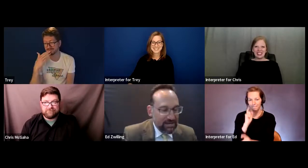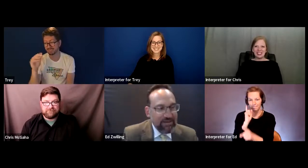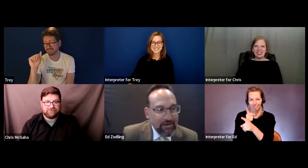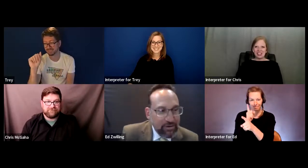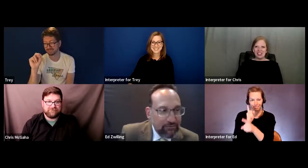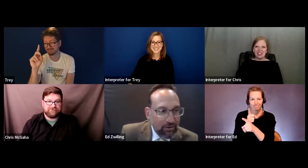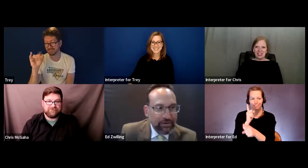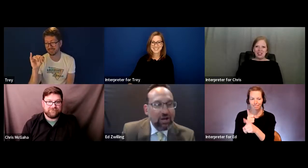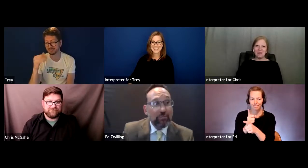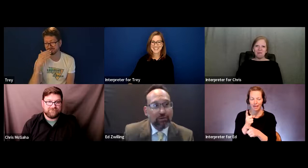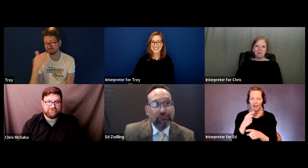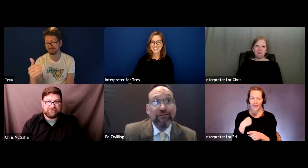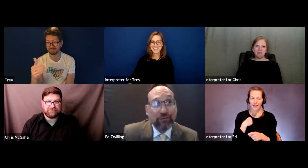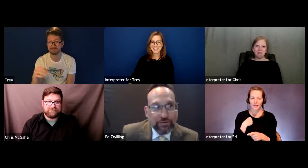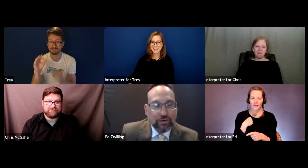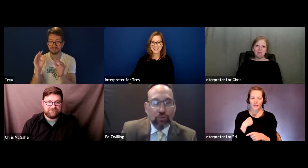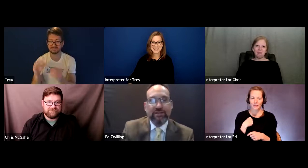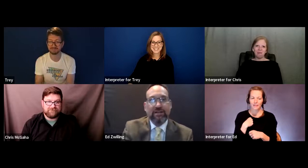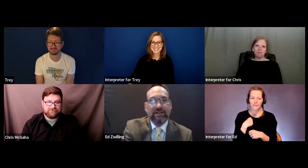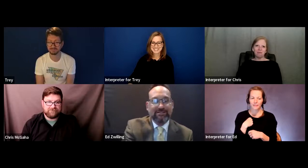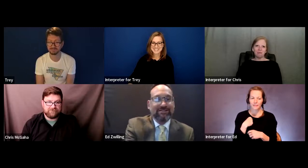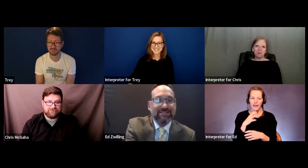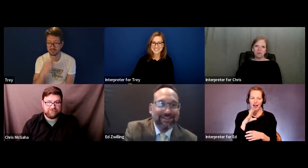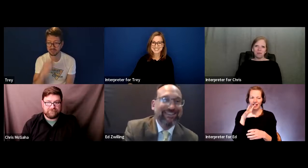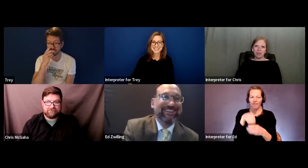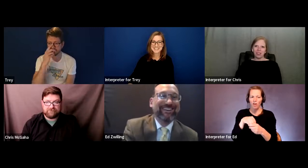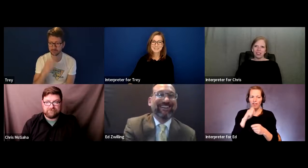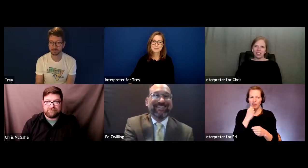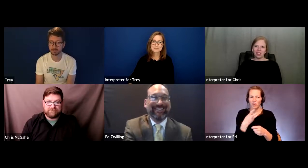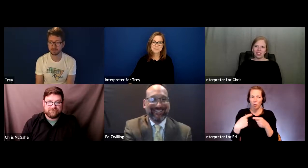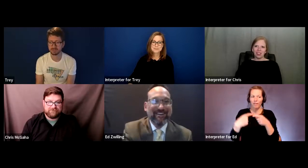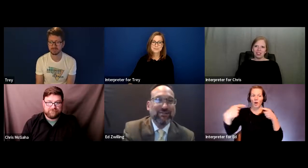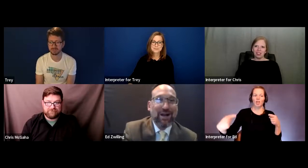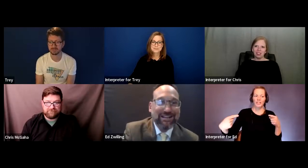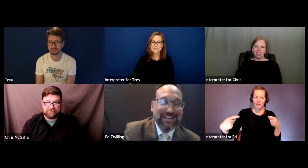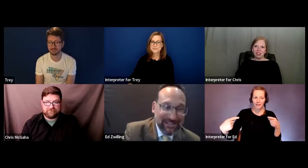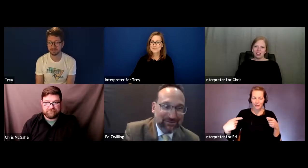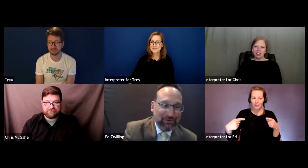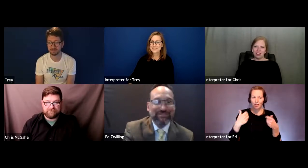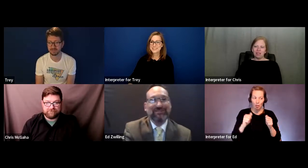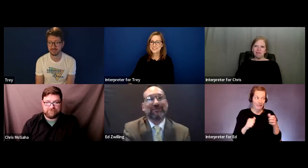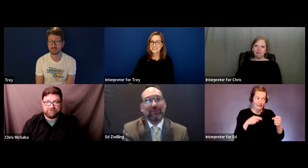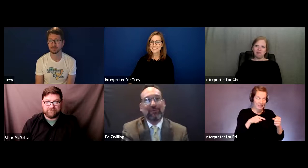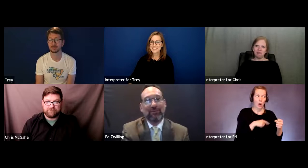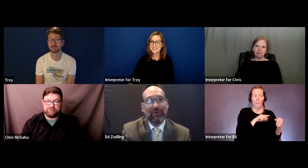I have been involved in a couple of homestead cases trying to get services where people